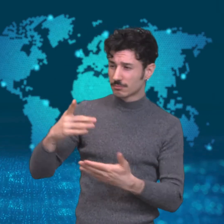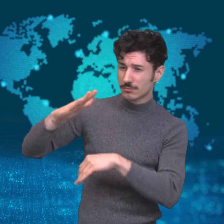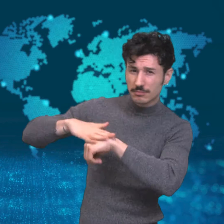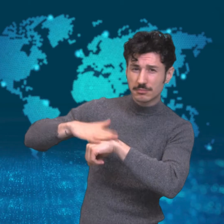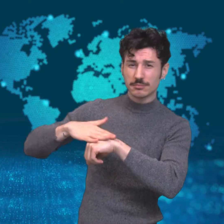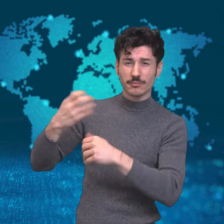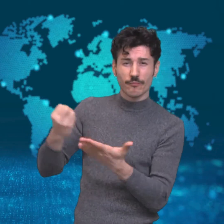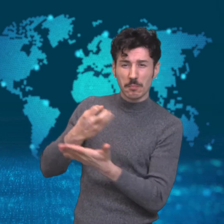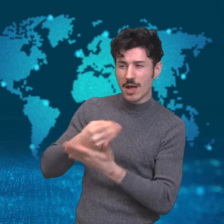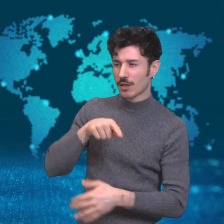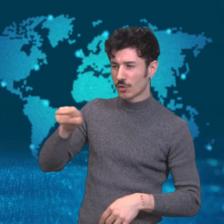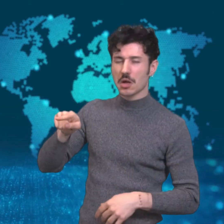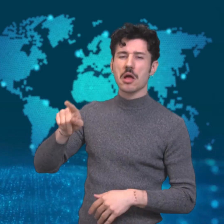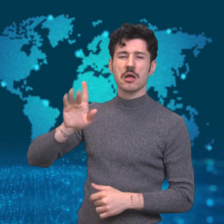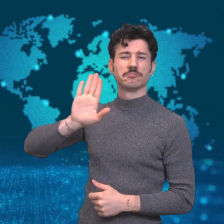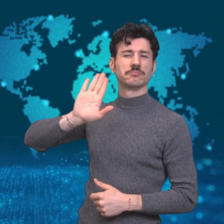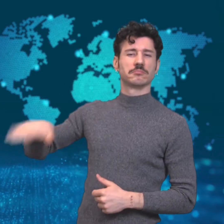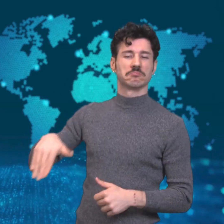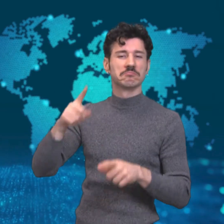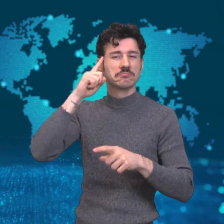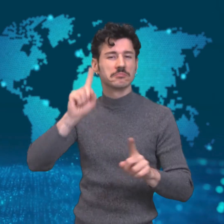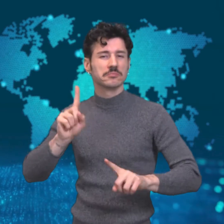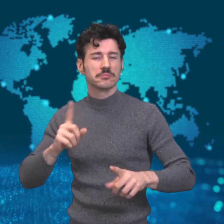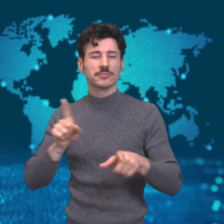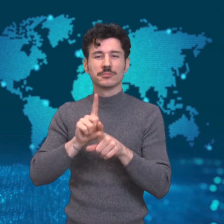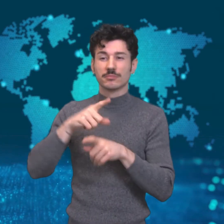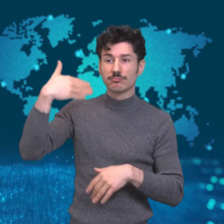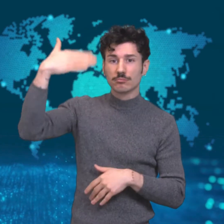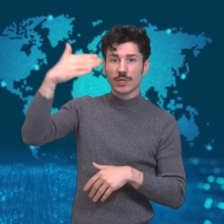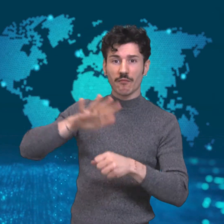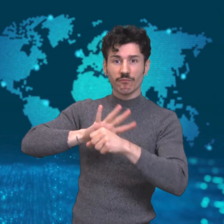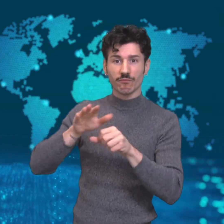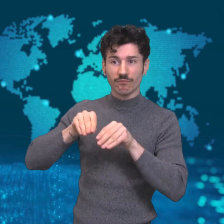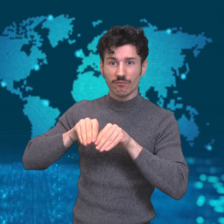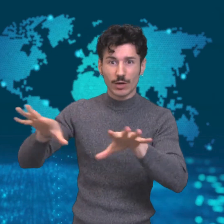warnings about the outbreak and did not take immediate